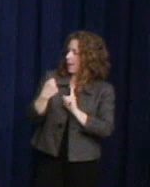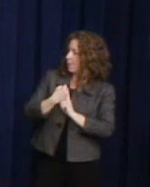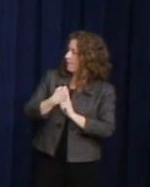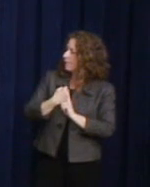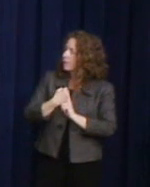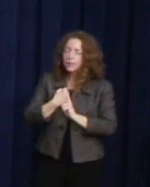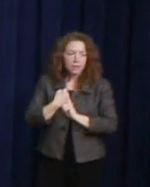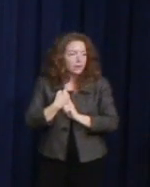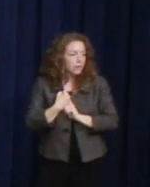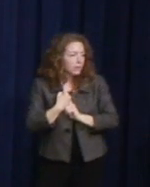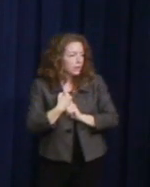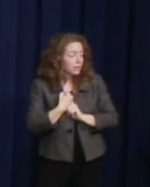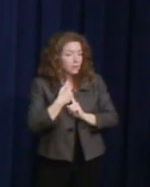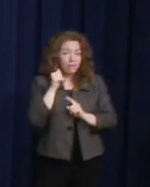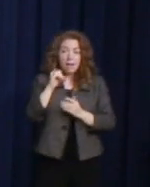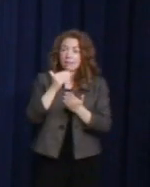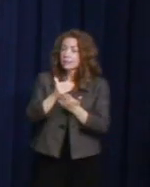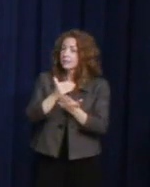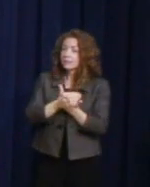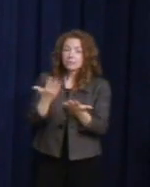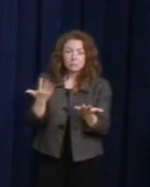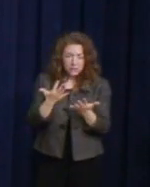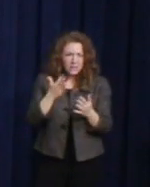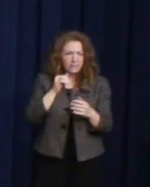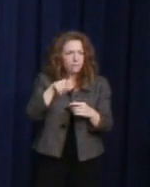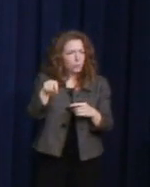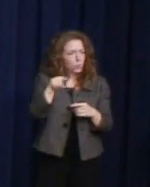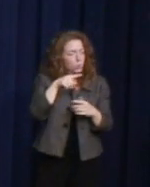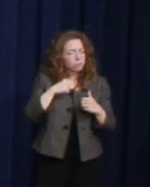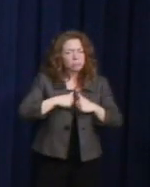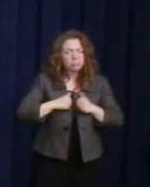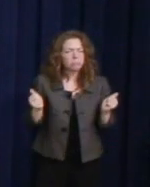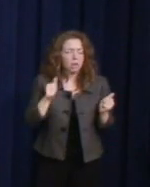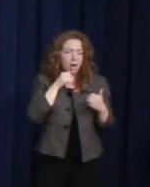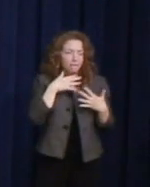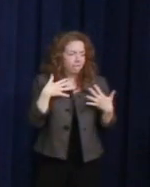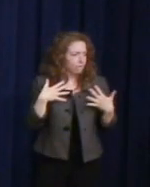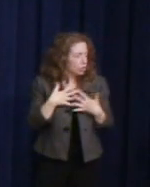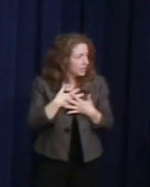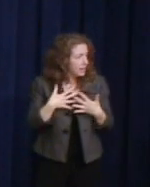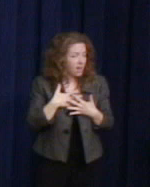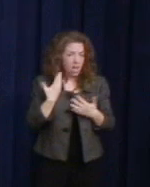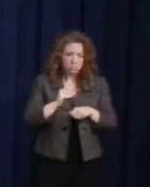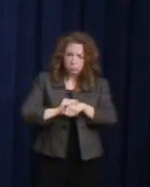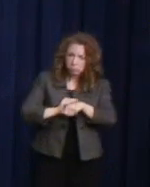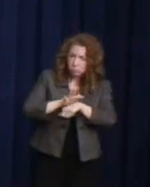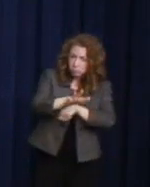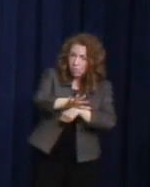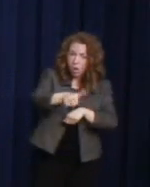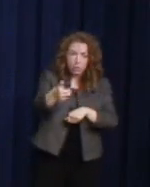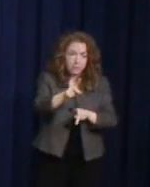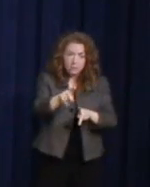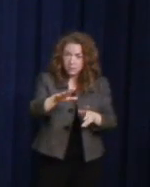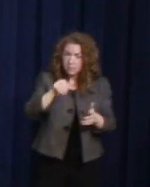afraid to be yourself and give others the courage to take pride in who they are, it can change the world.